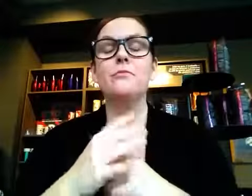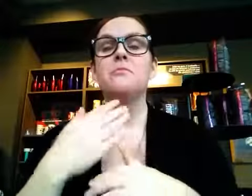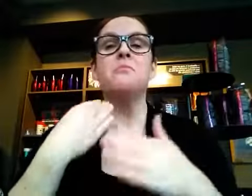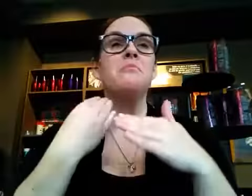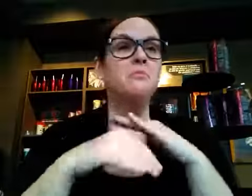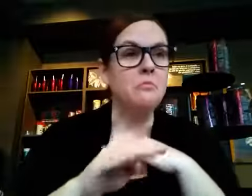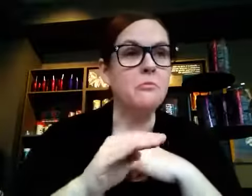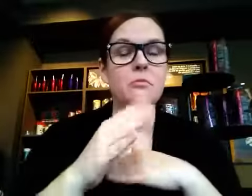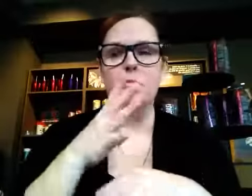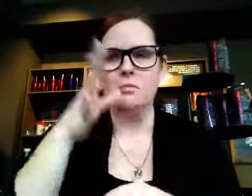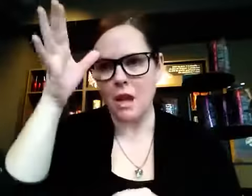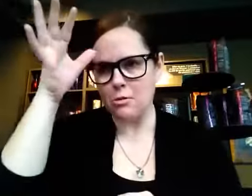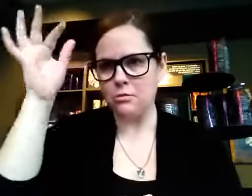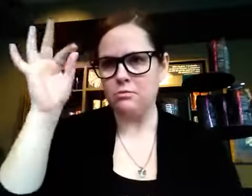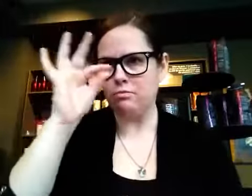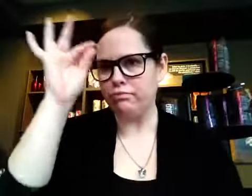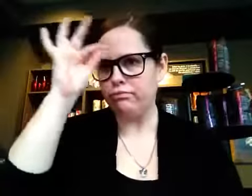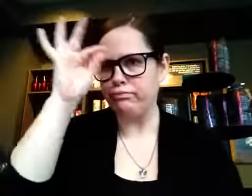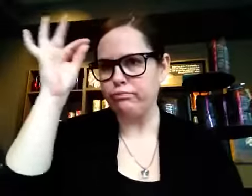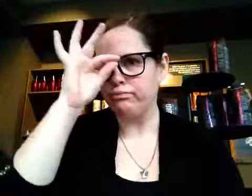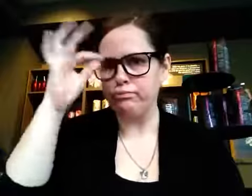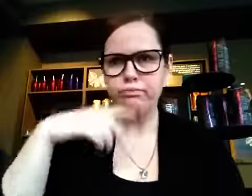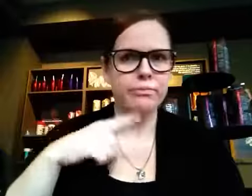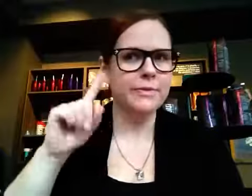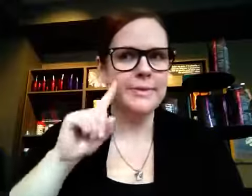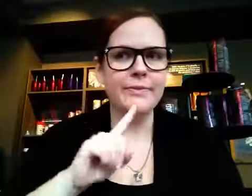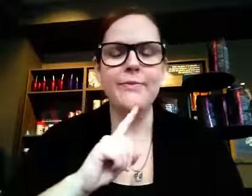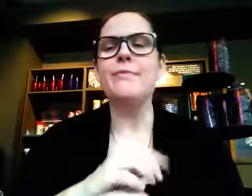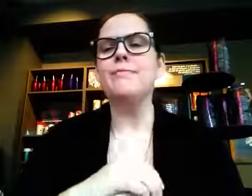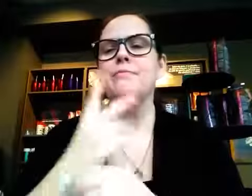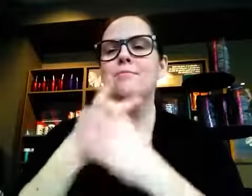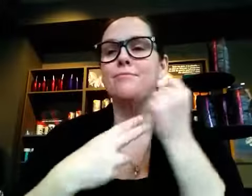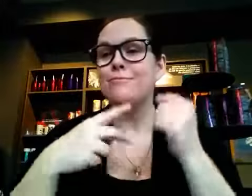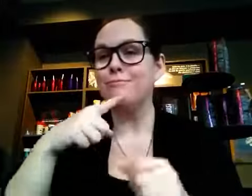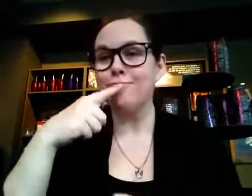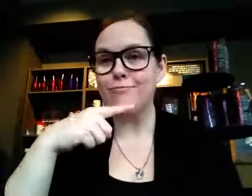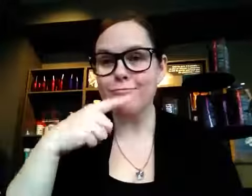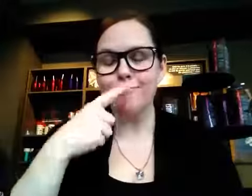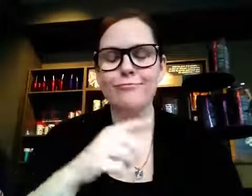So when I was born, my parents – both hearing – had no idea I was Deaf.